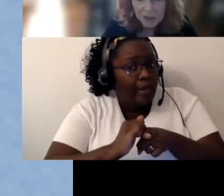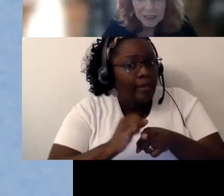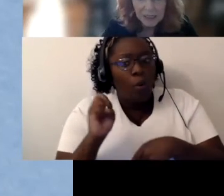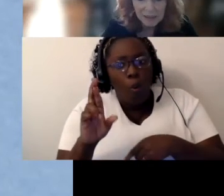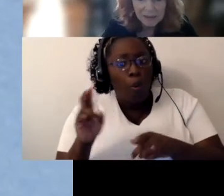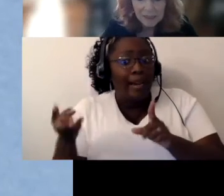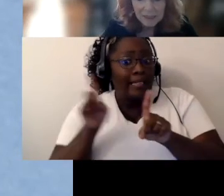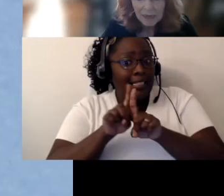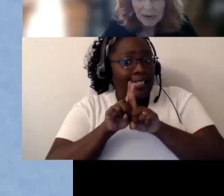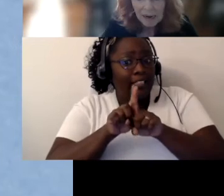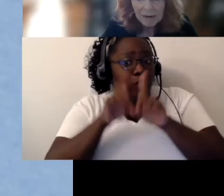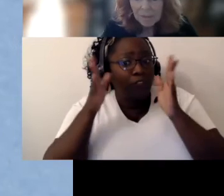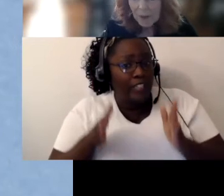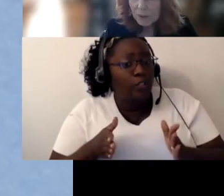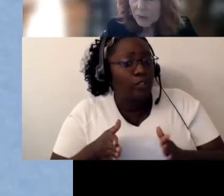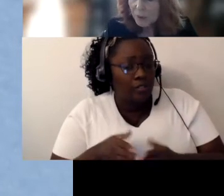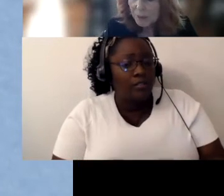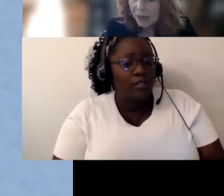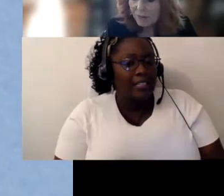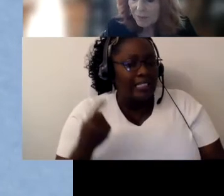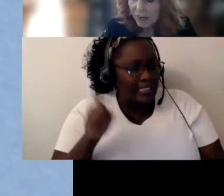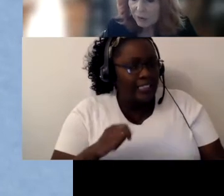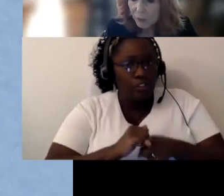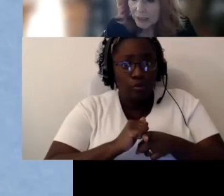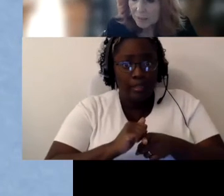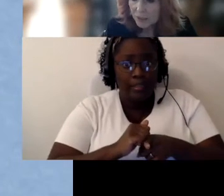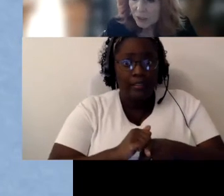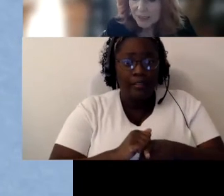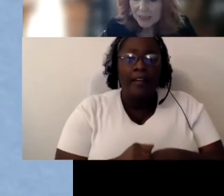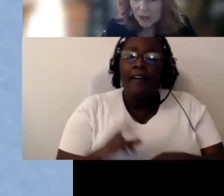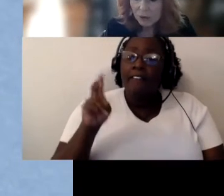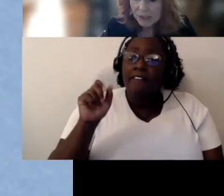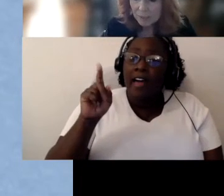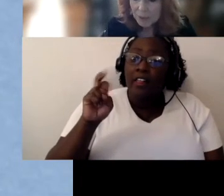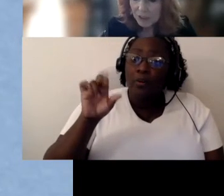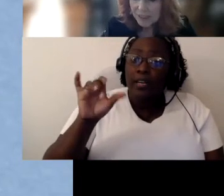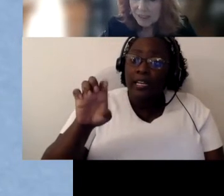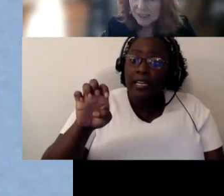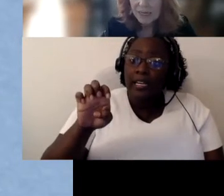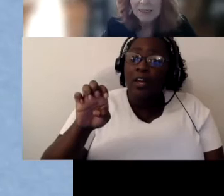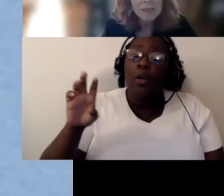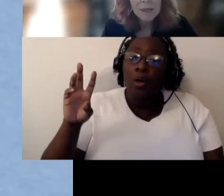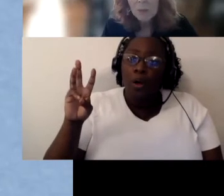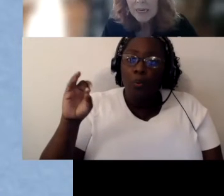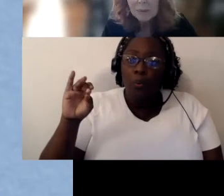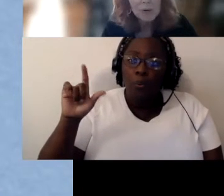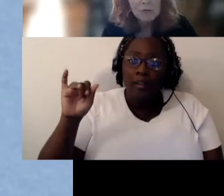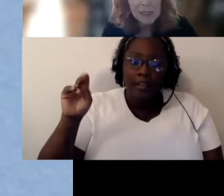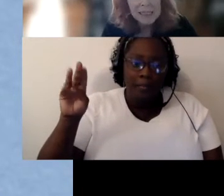There was a reply from Valerie Williams who was the OSEP person saying we need more funding,